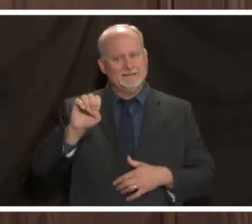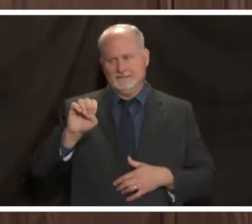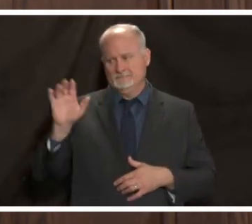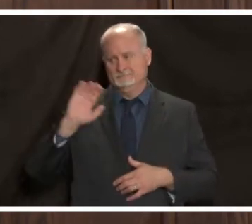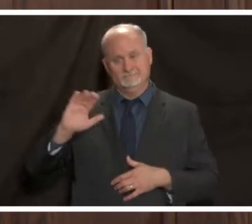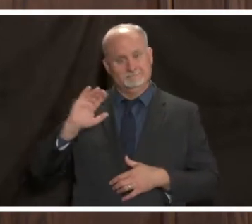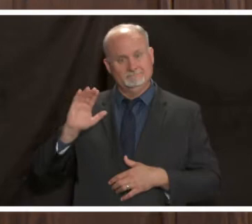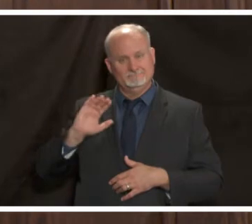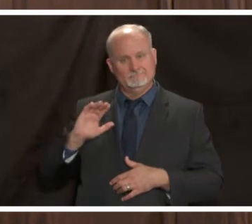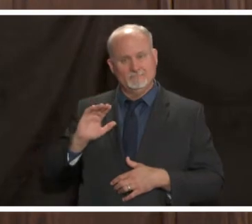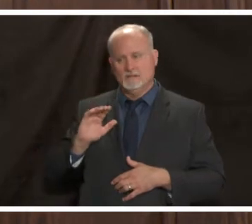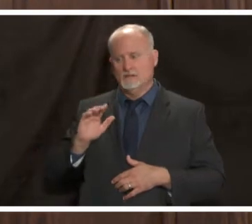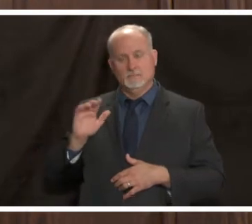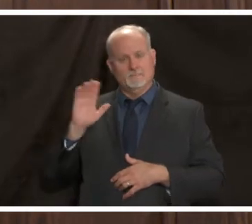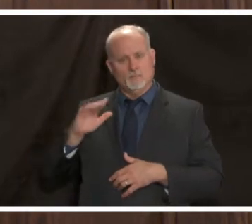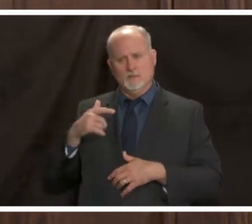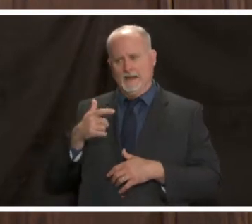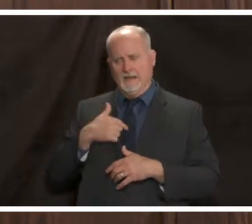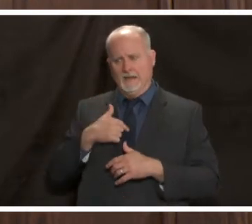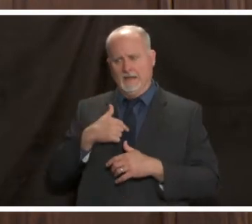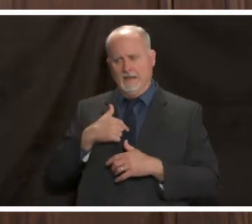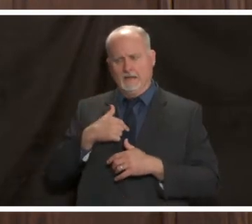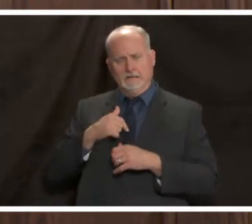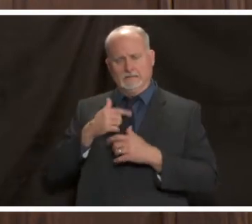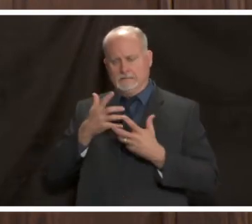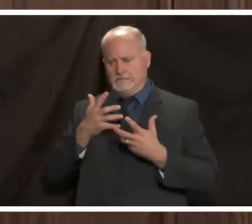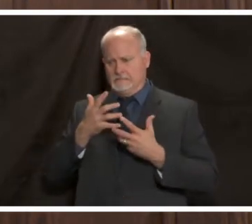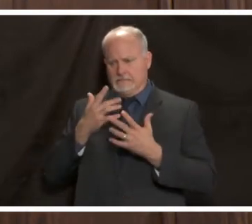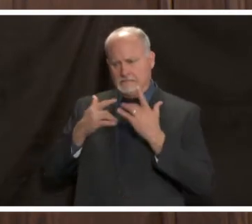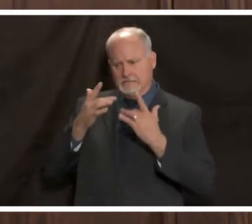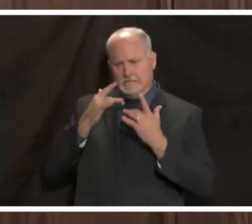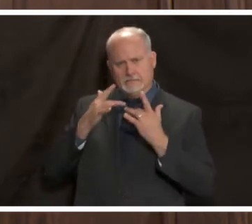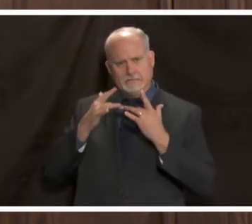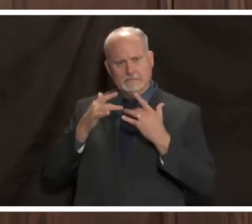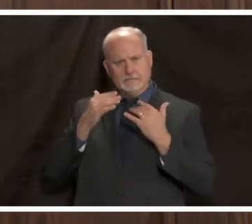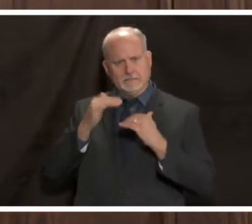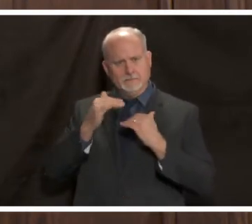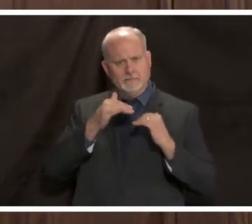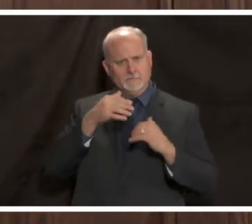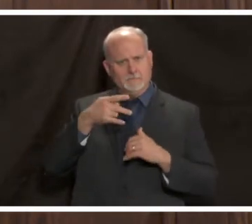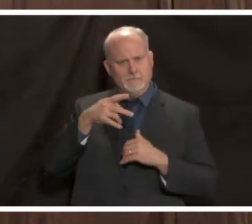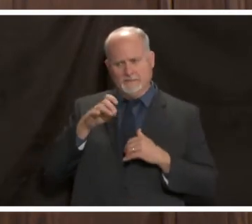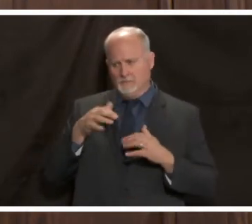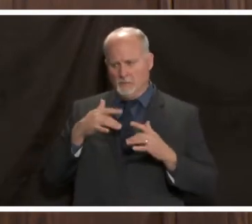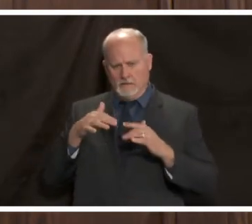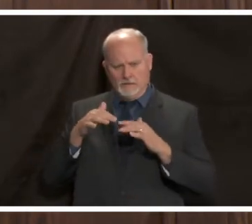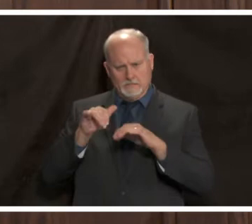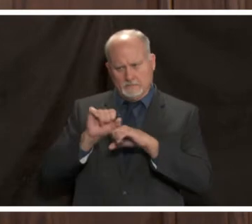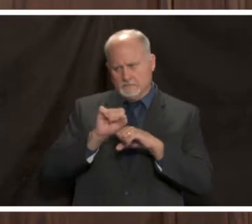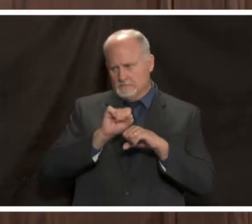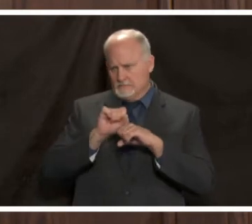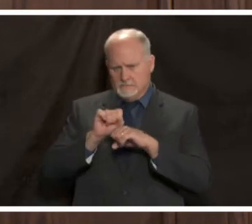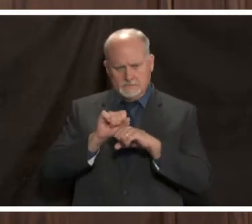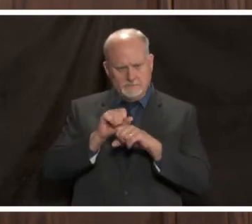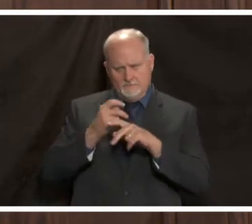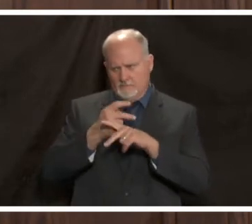days we had a little bit of stress on the supply and we we got we learned how to get through it